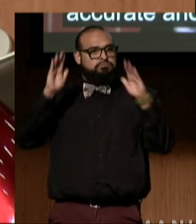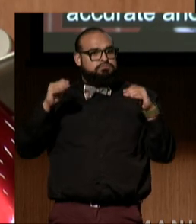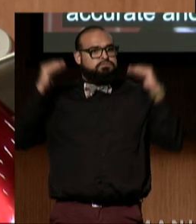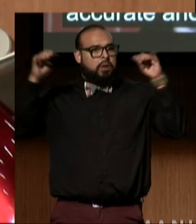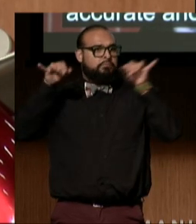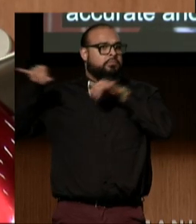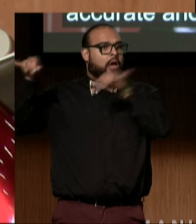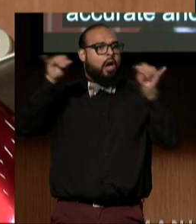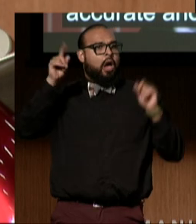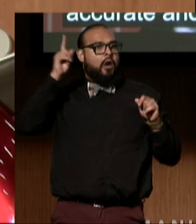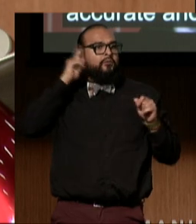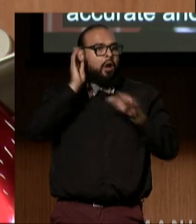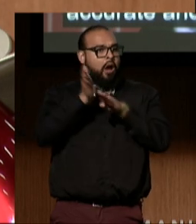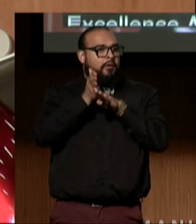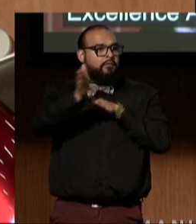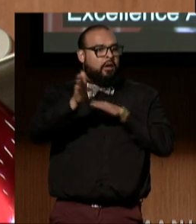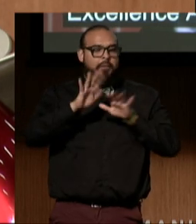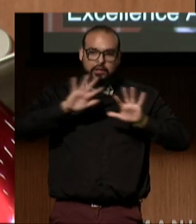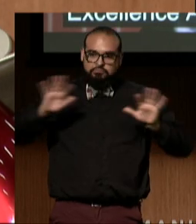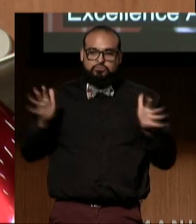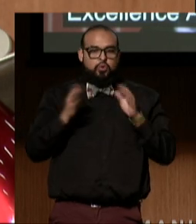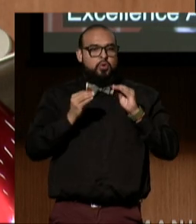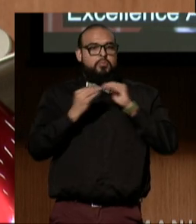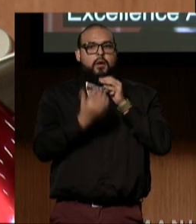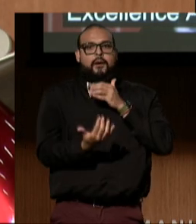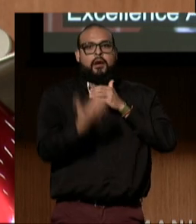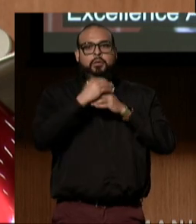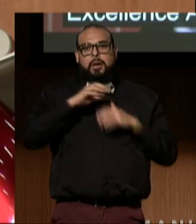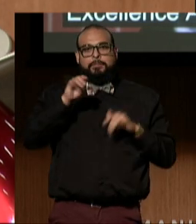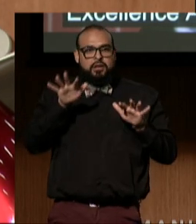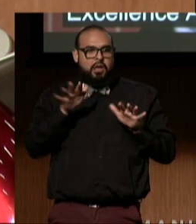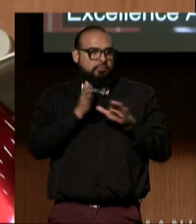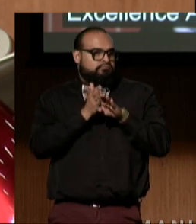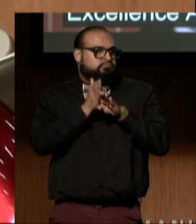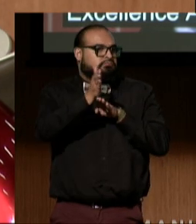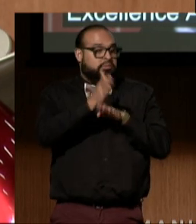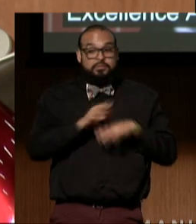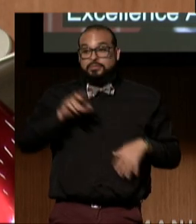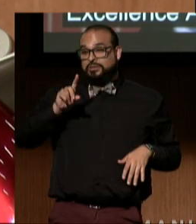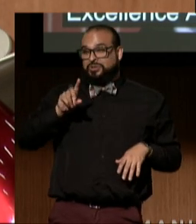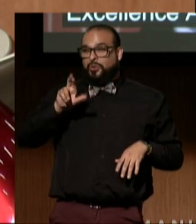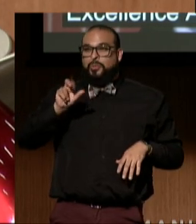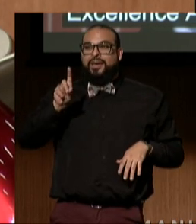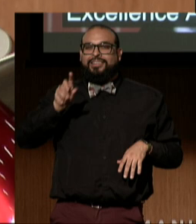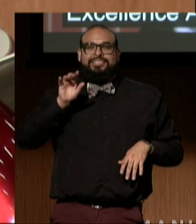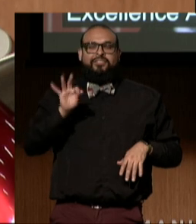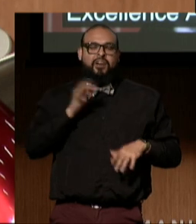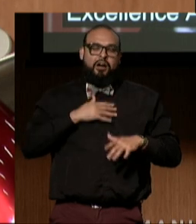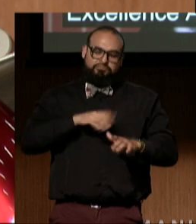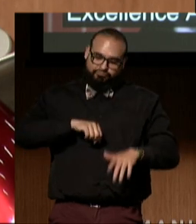and fosters a more inclusive media landscape. DREDF is proud to honor Getty Images